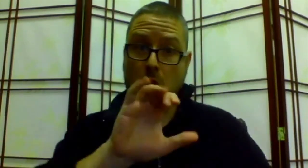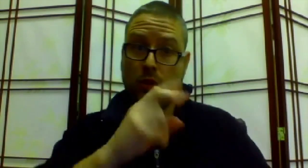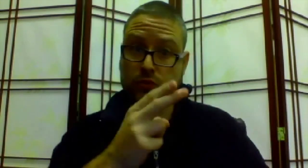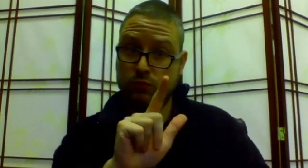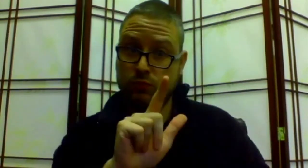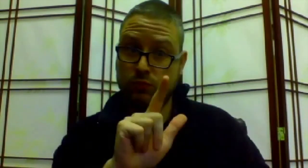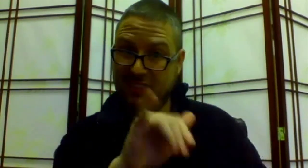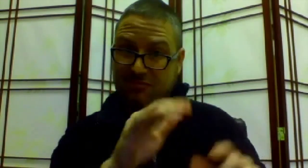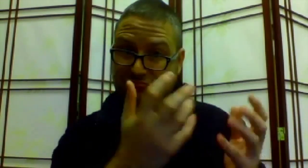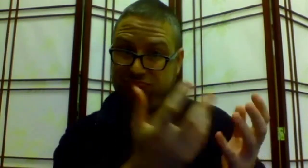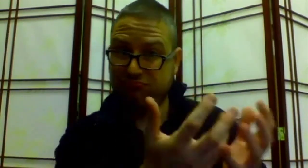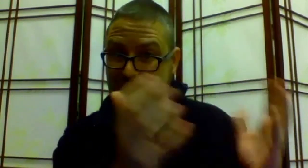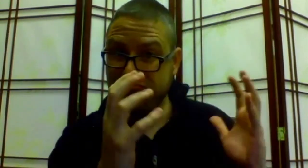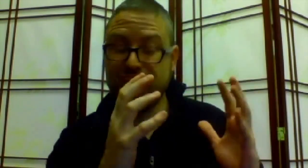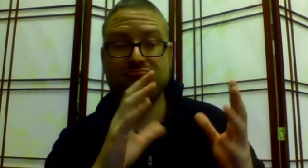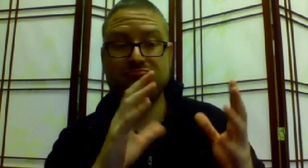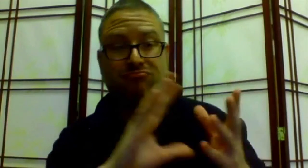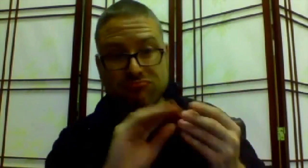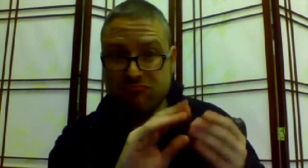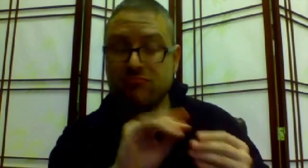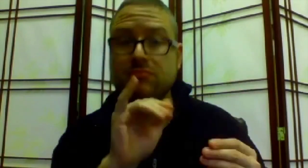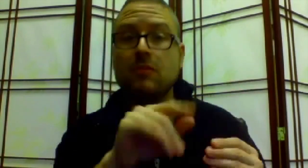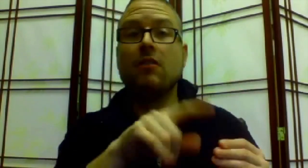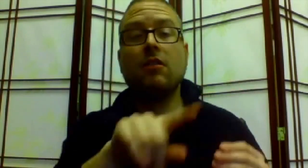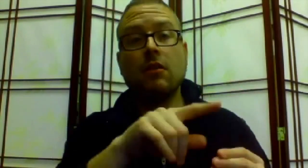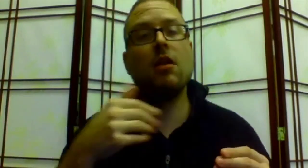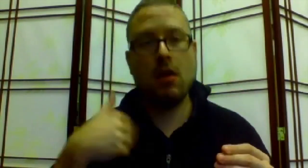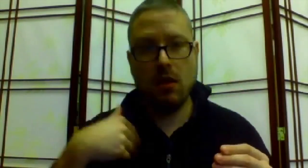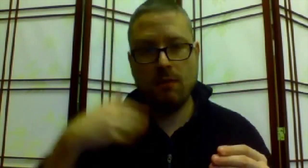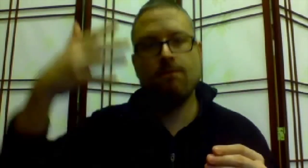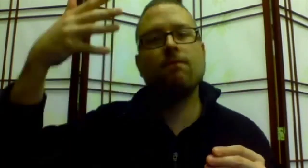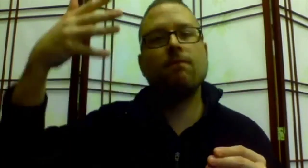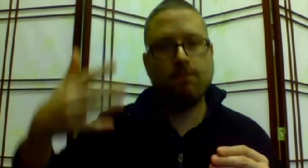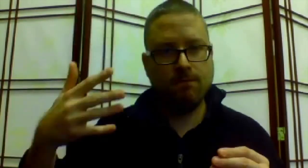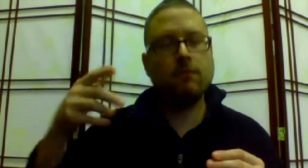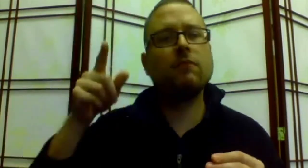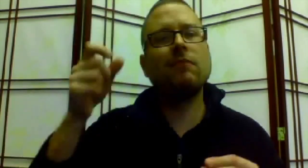On March 25 we addressed our stories to a panel of five senators